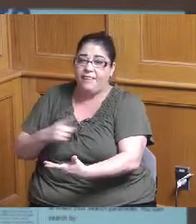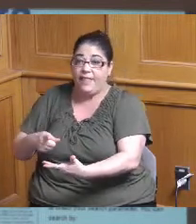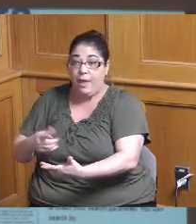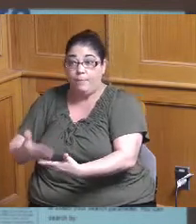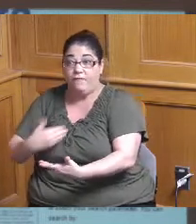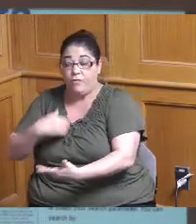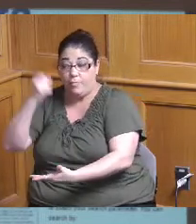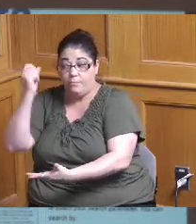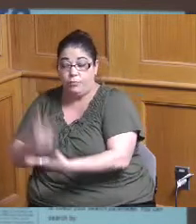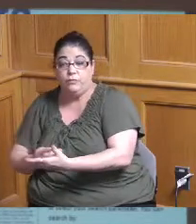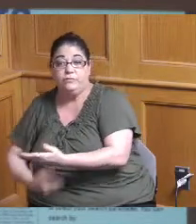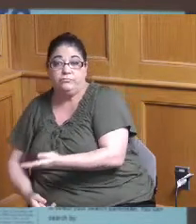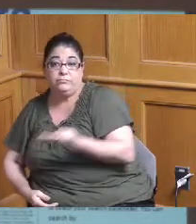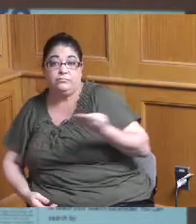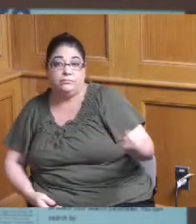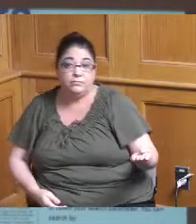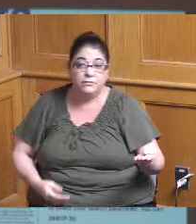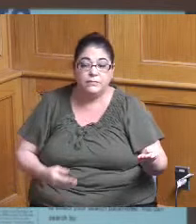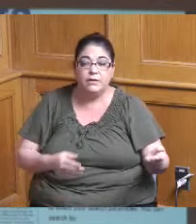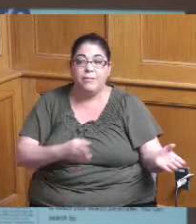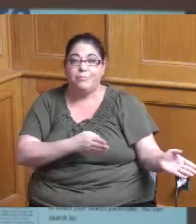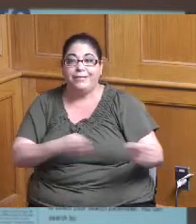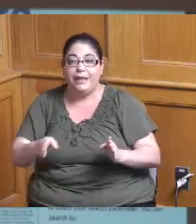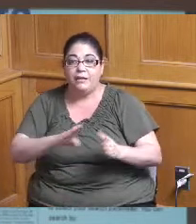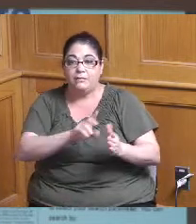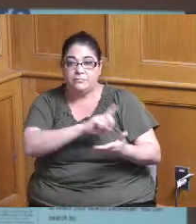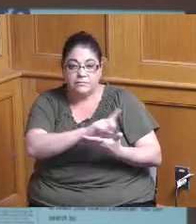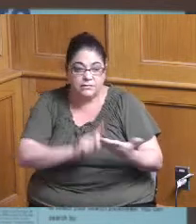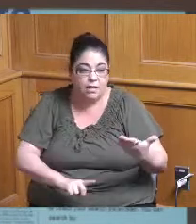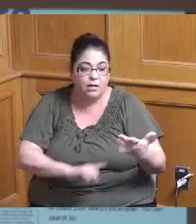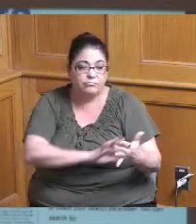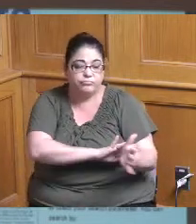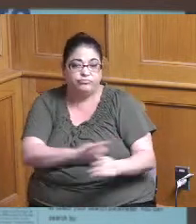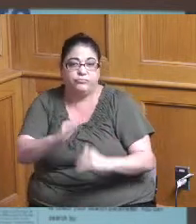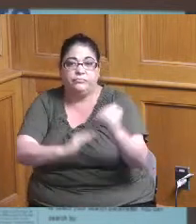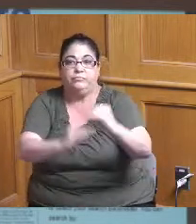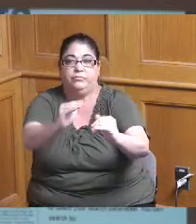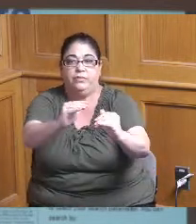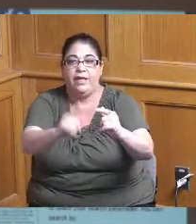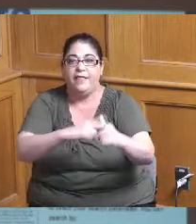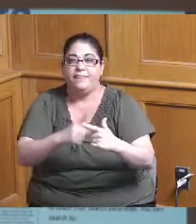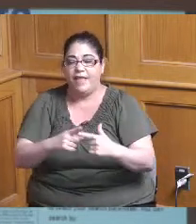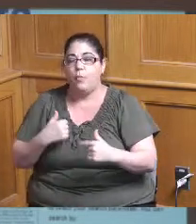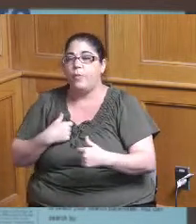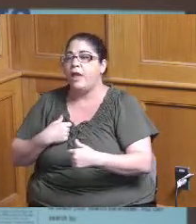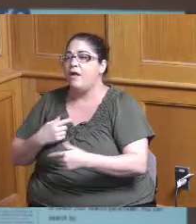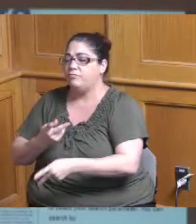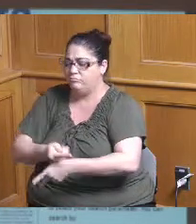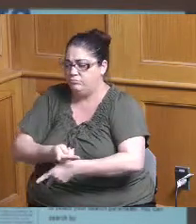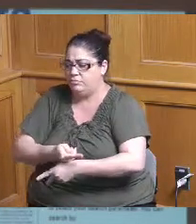one phase to the next so planning design and then construction we have a stage gate meeting so the